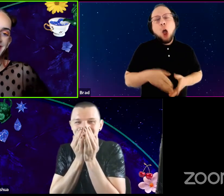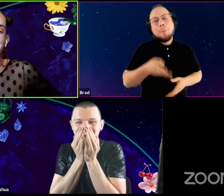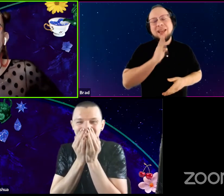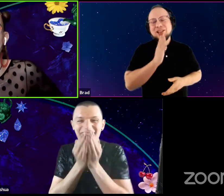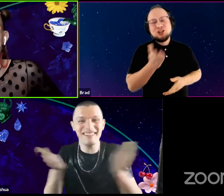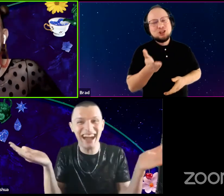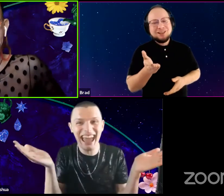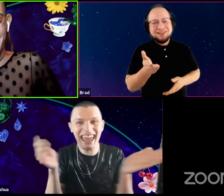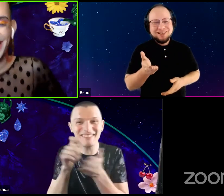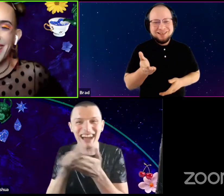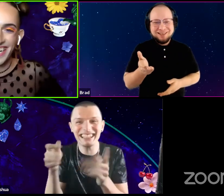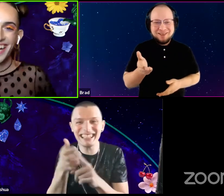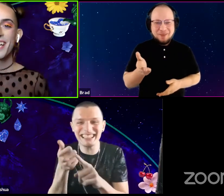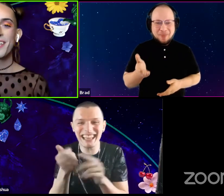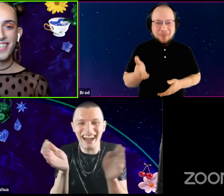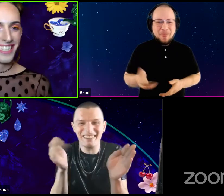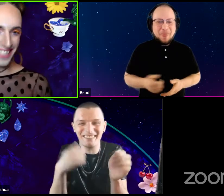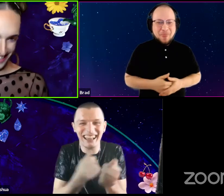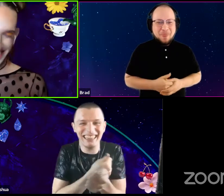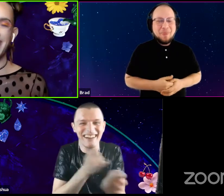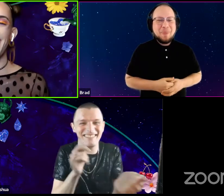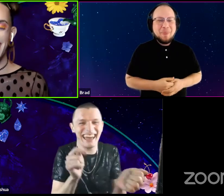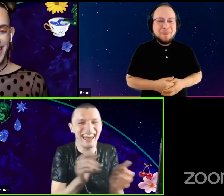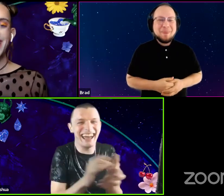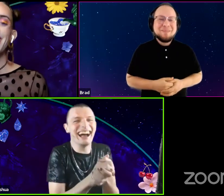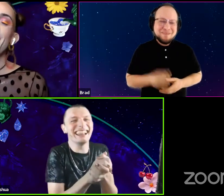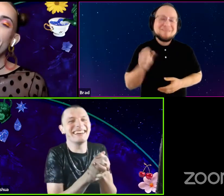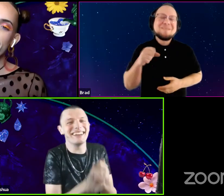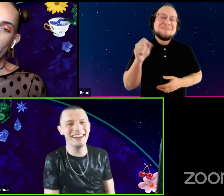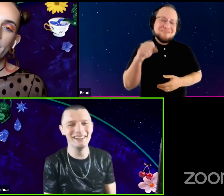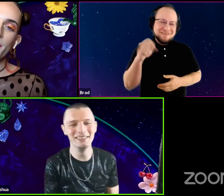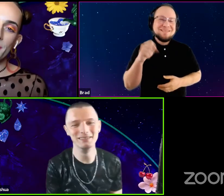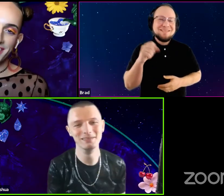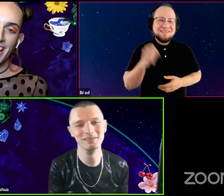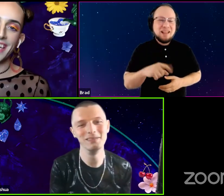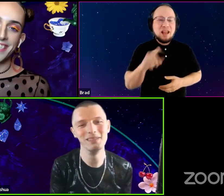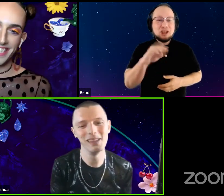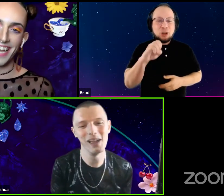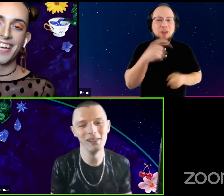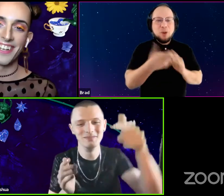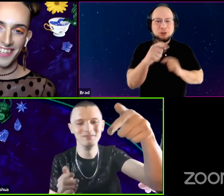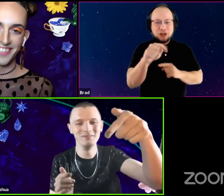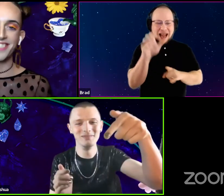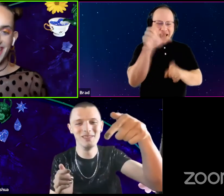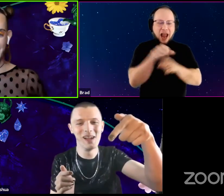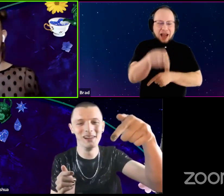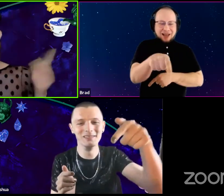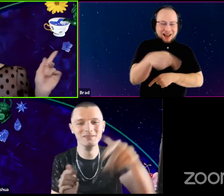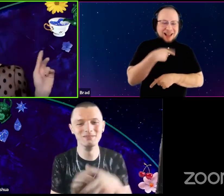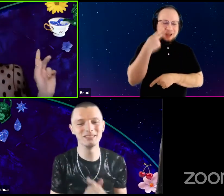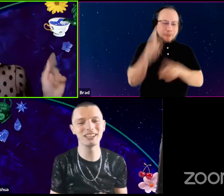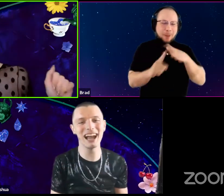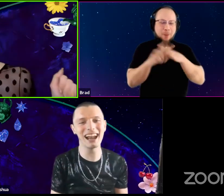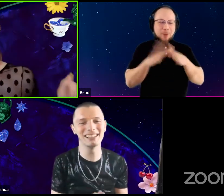Lame, make it stiff, I love it. Zoe from the chat did get Hershey. That is really good.